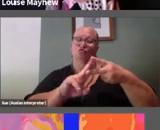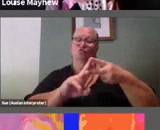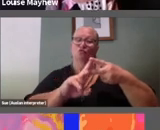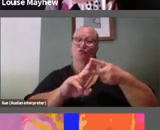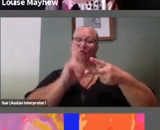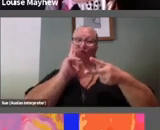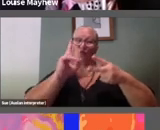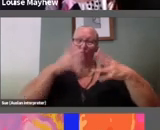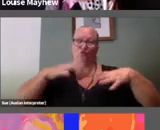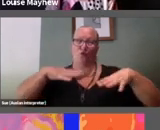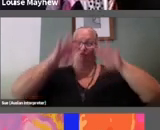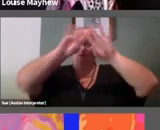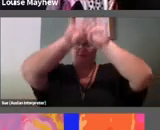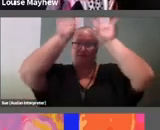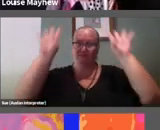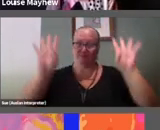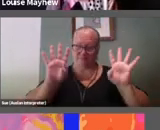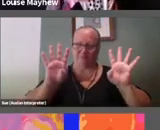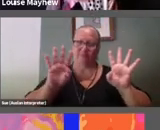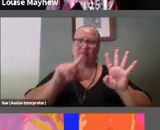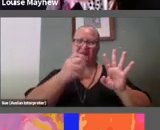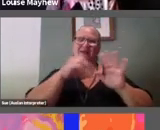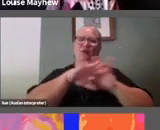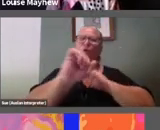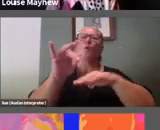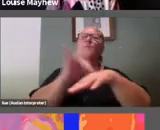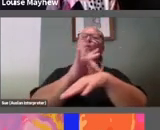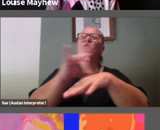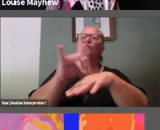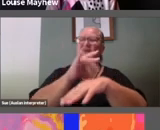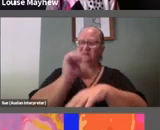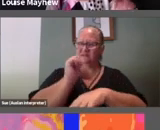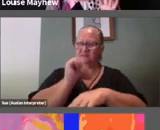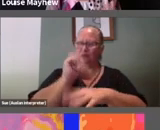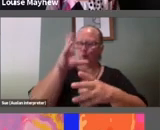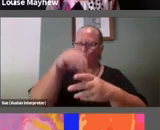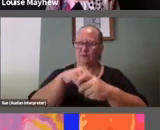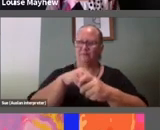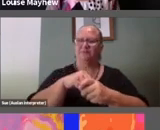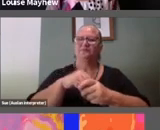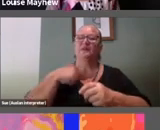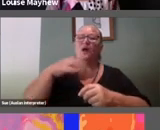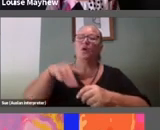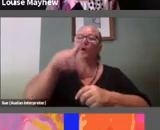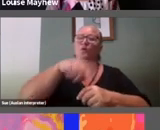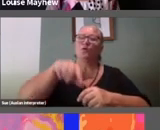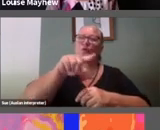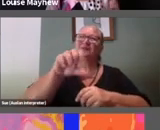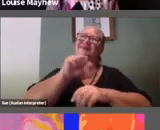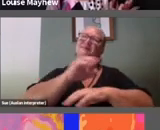number of her performance works. I want you to take a moment to look at this and